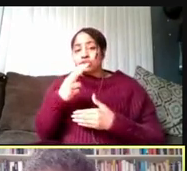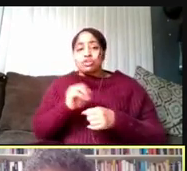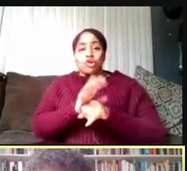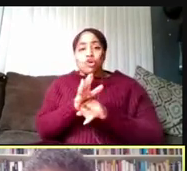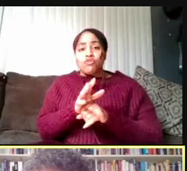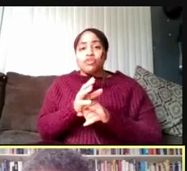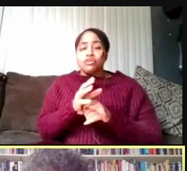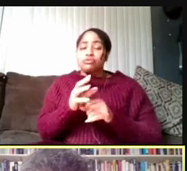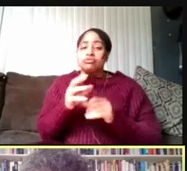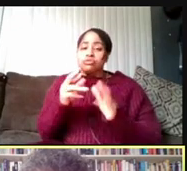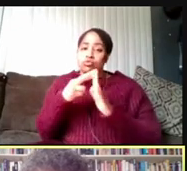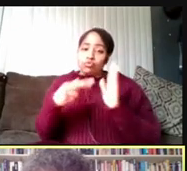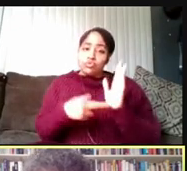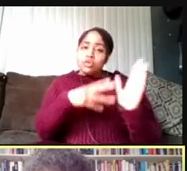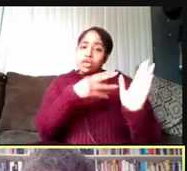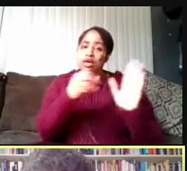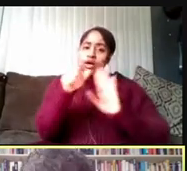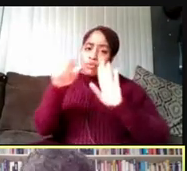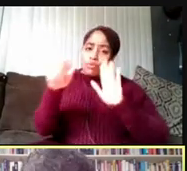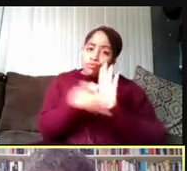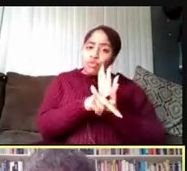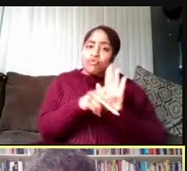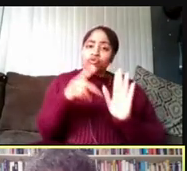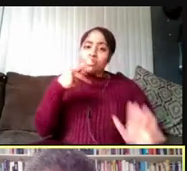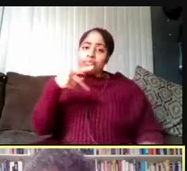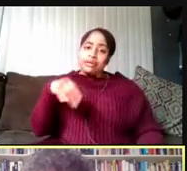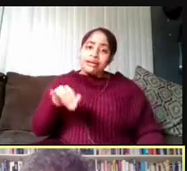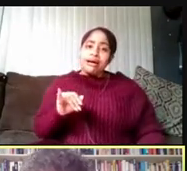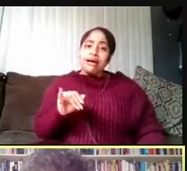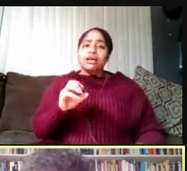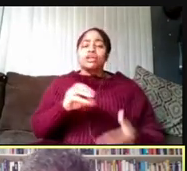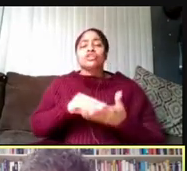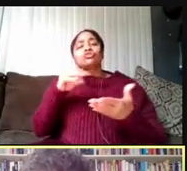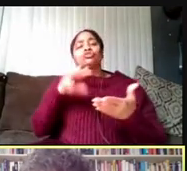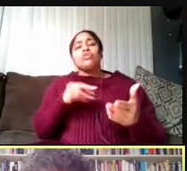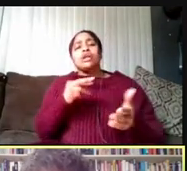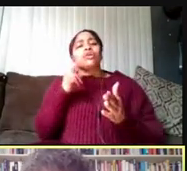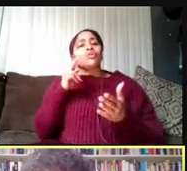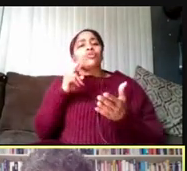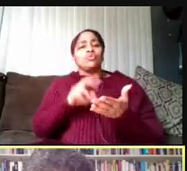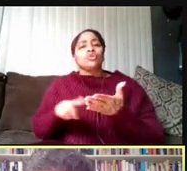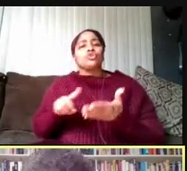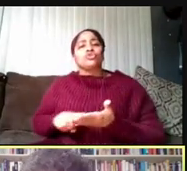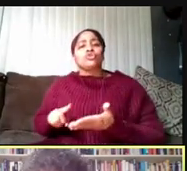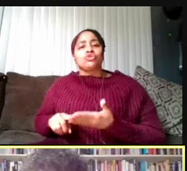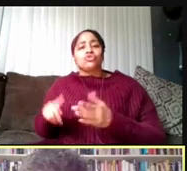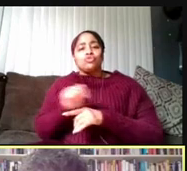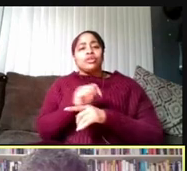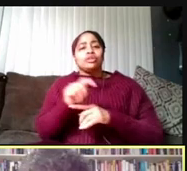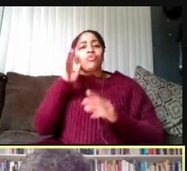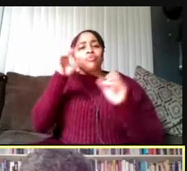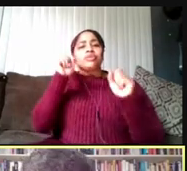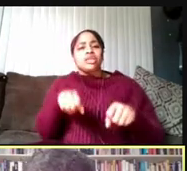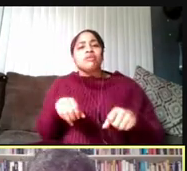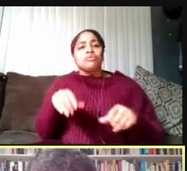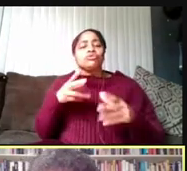and with the approval of the PI, students and research trainees will be able to join research teams.